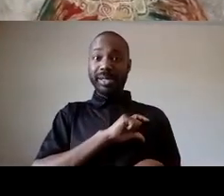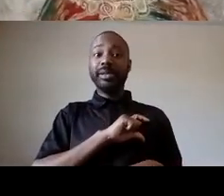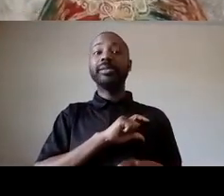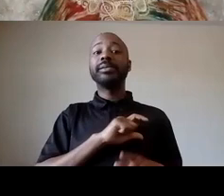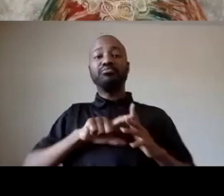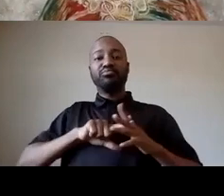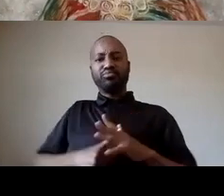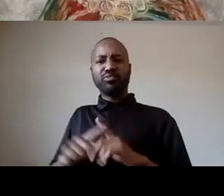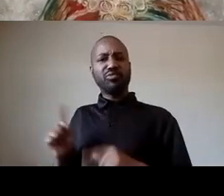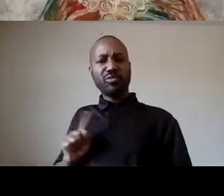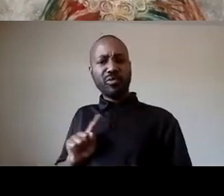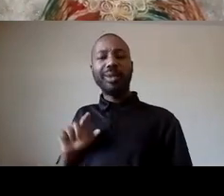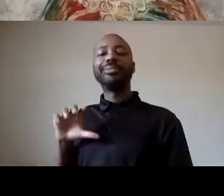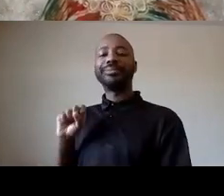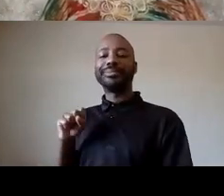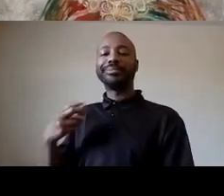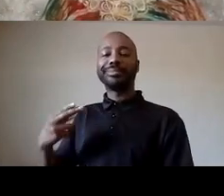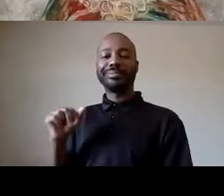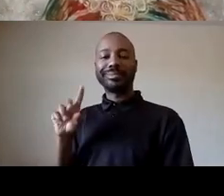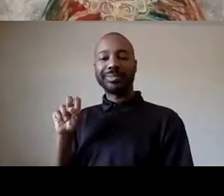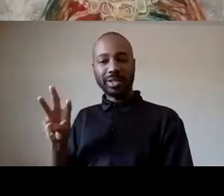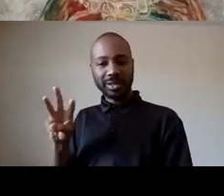and so we can't reform that we have to abolish it